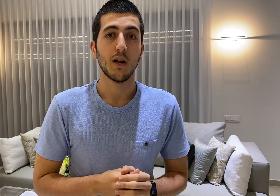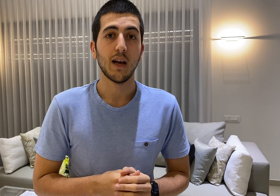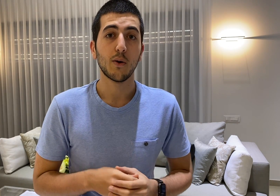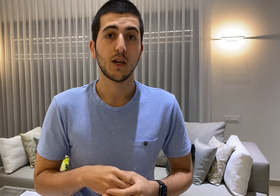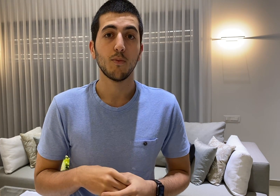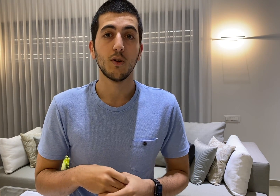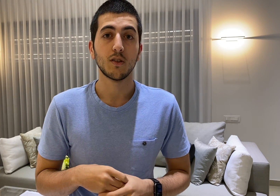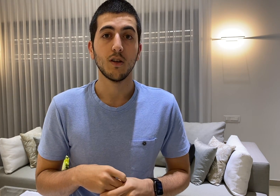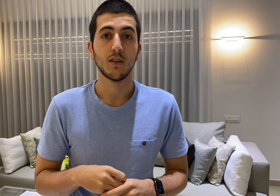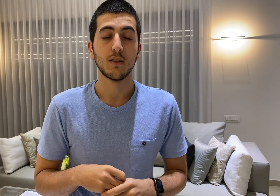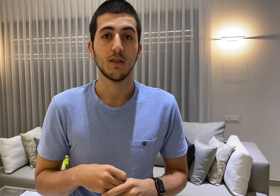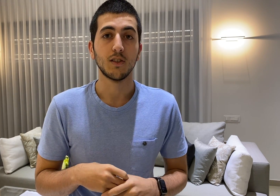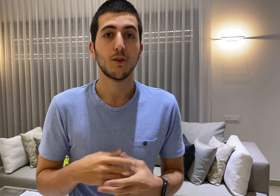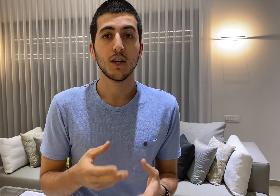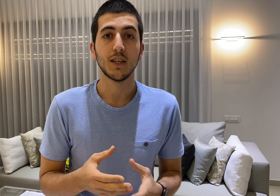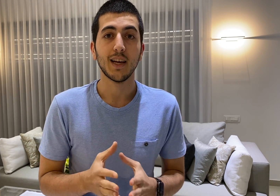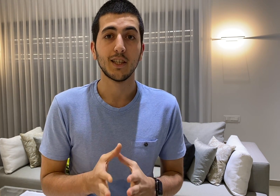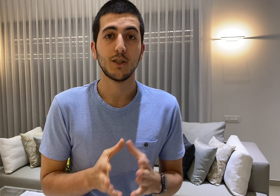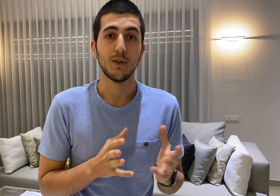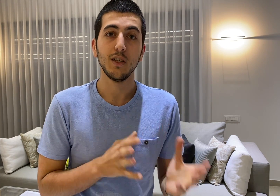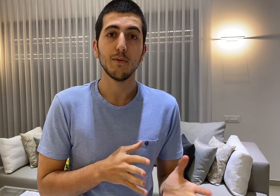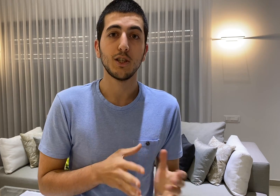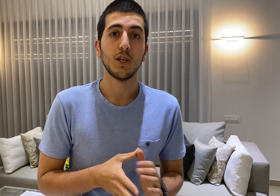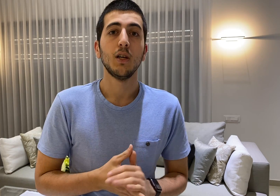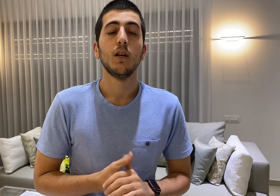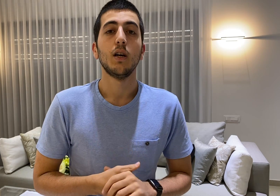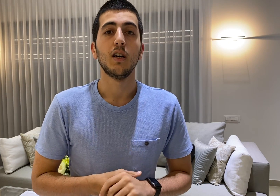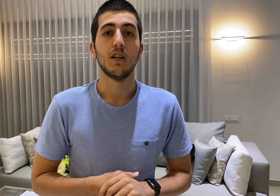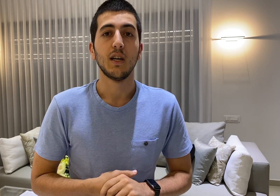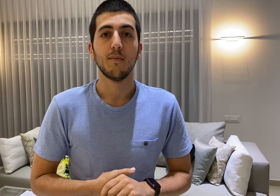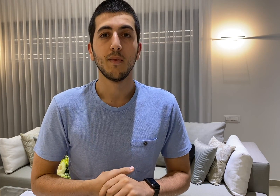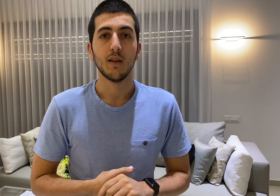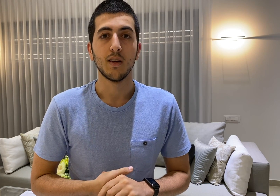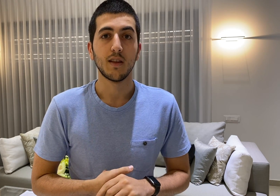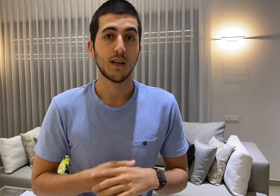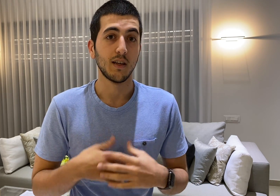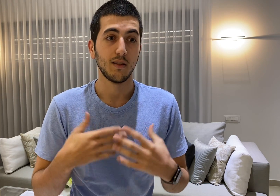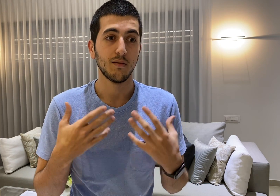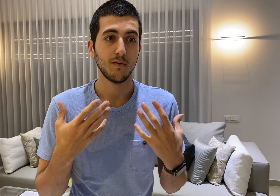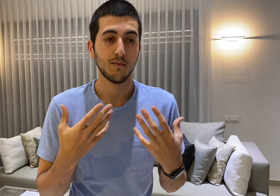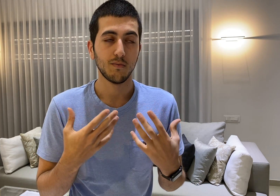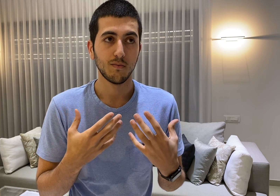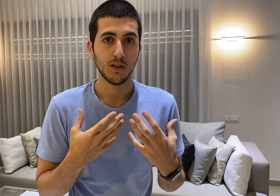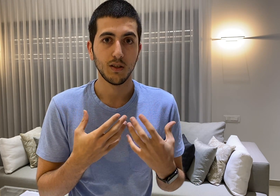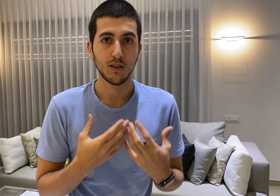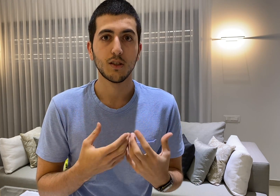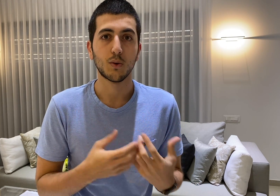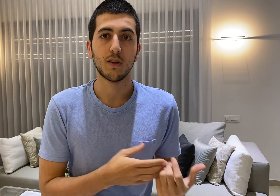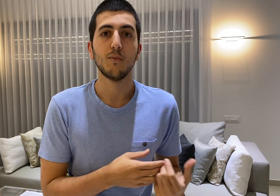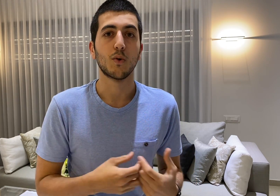our key points are not strictly attached to an image they can distort them or